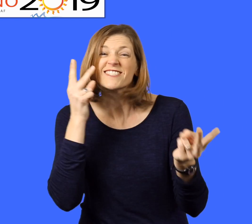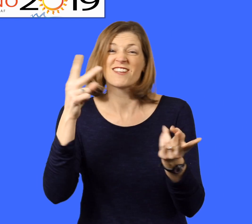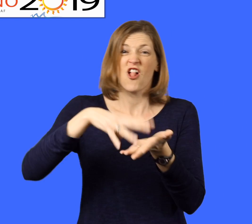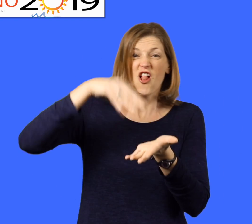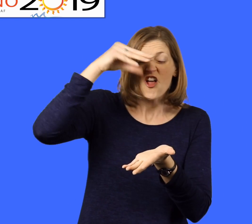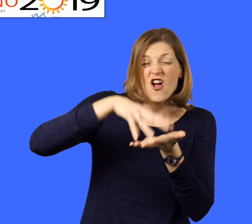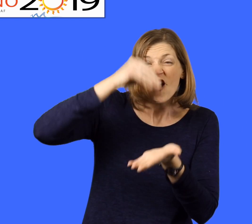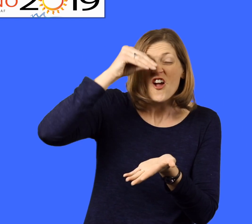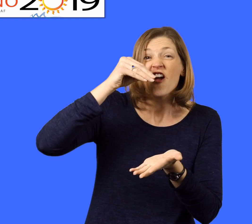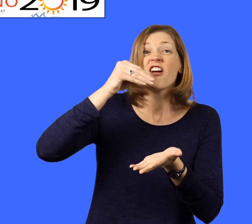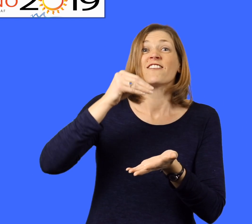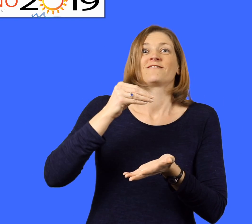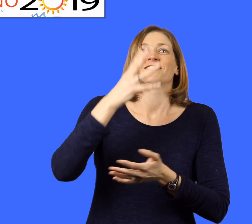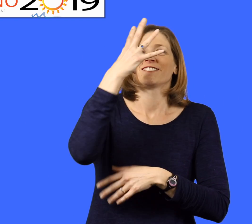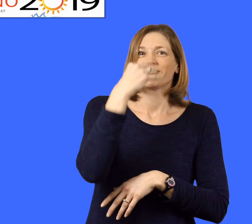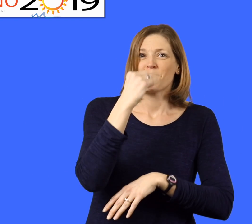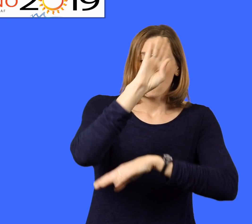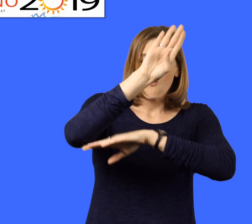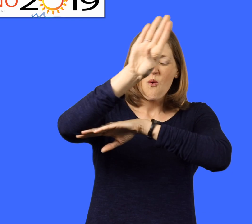and spend the night learning about ocean life.